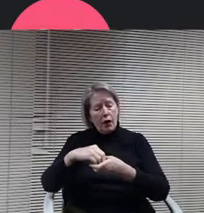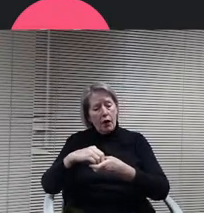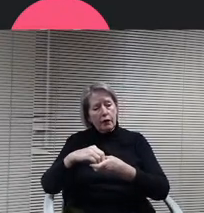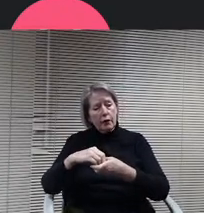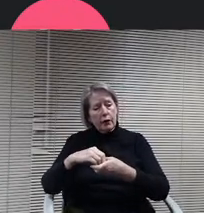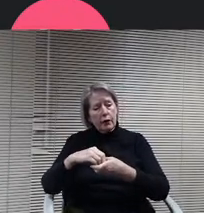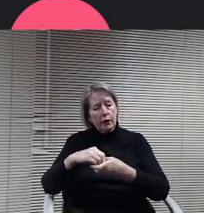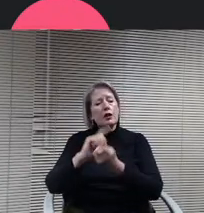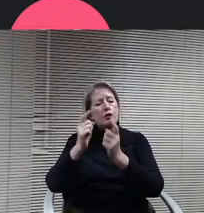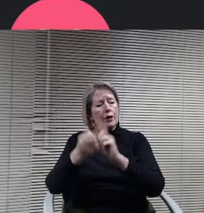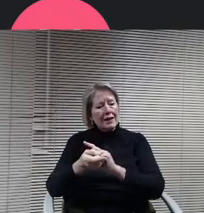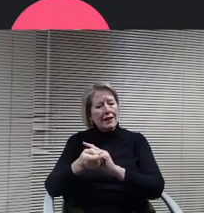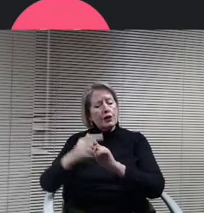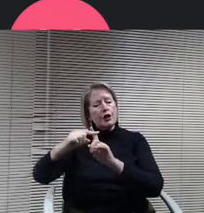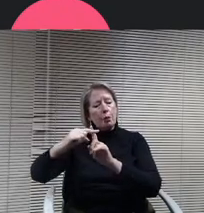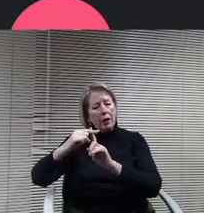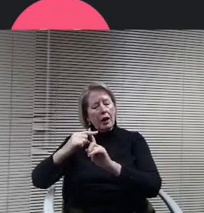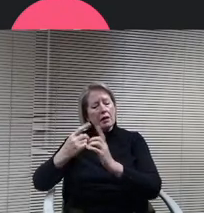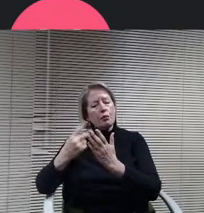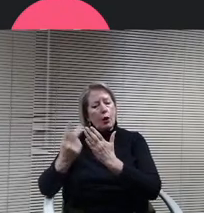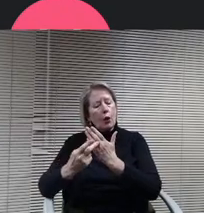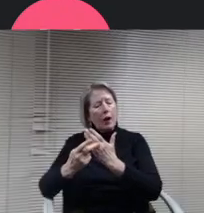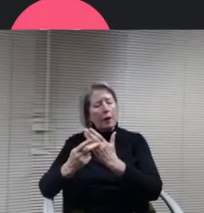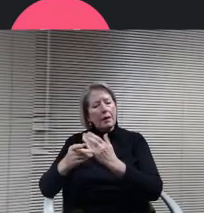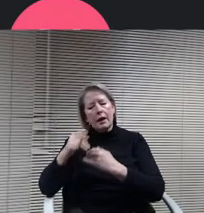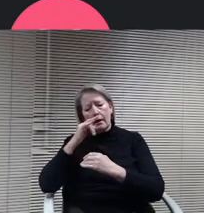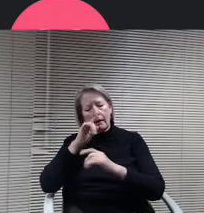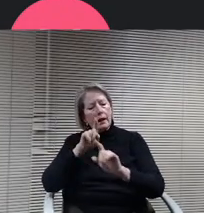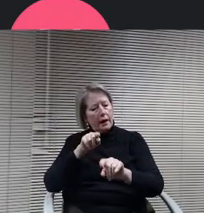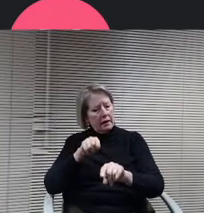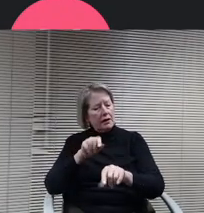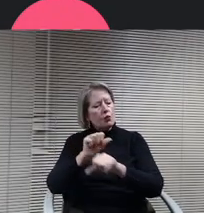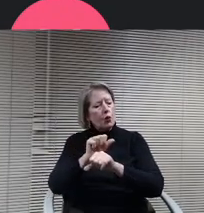You know, as well as a manager you know and that works with